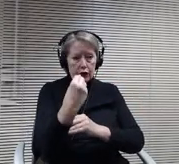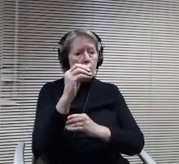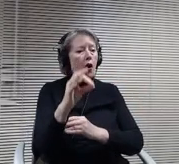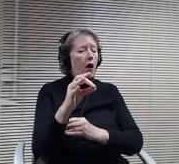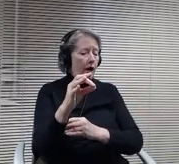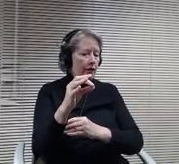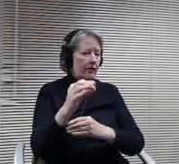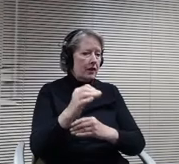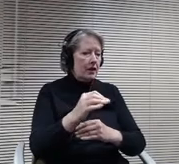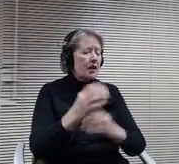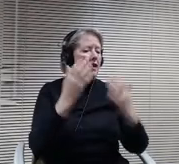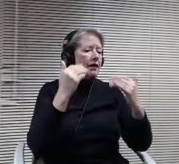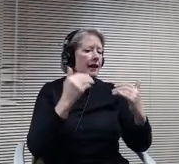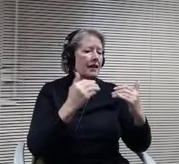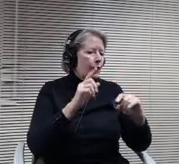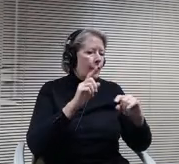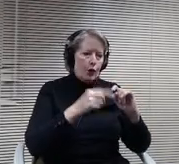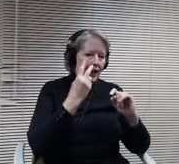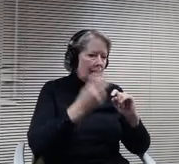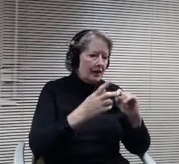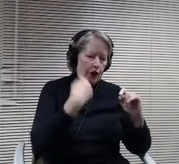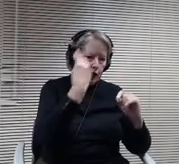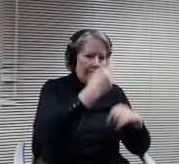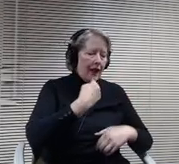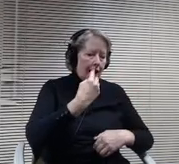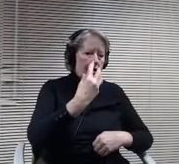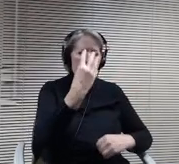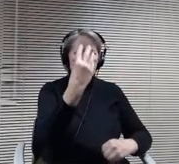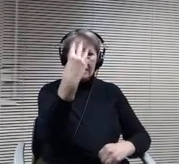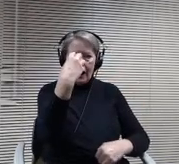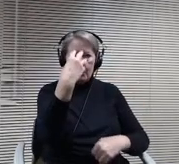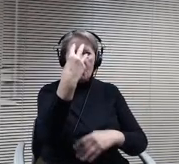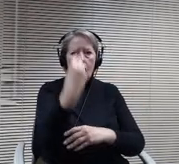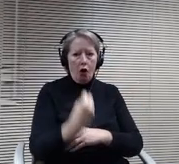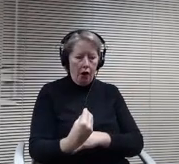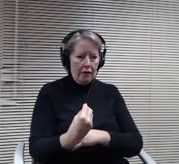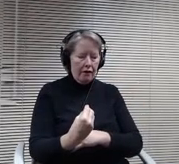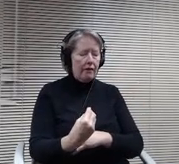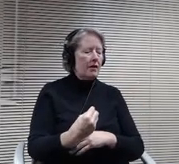camera is off. So just for everybody at home and Andy just let everybody know that.